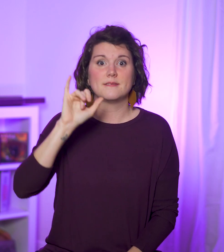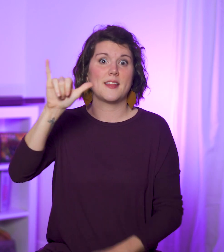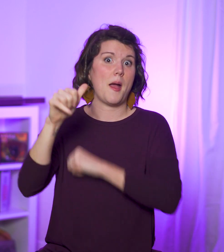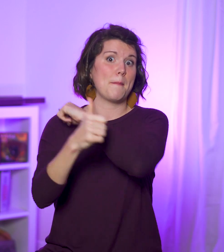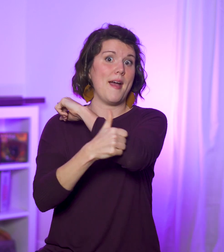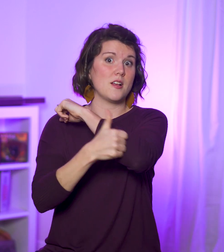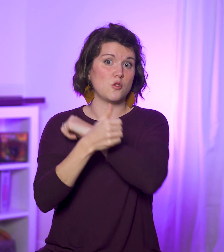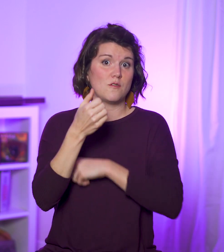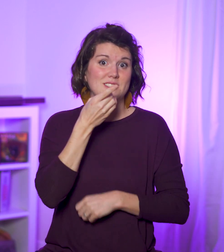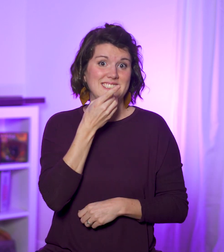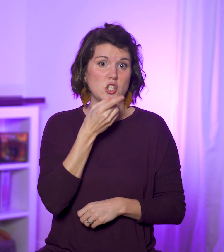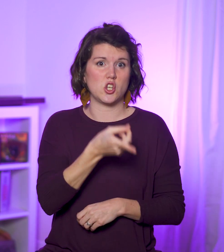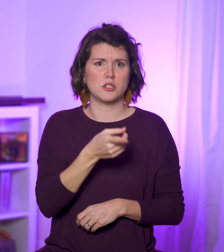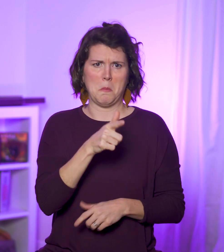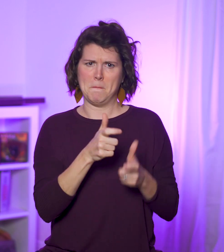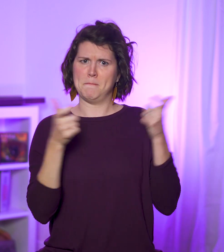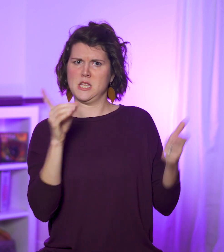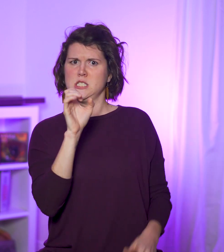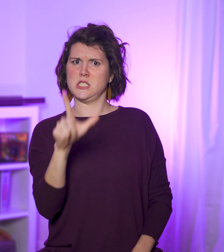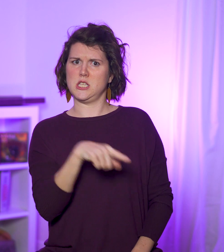The Passover dinner is a big deal,